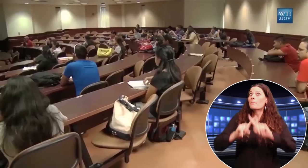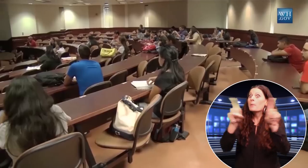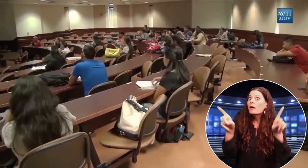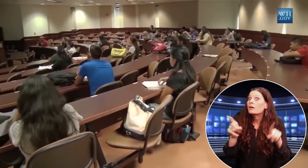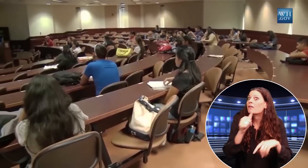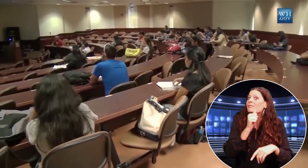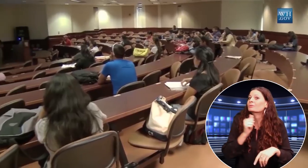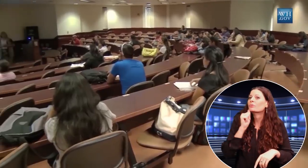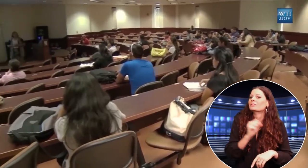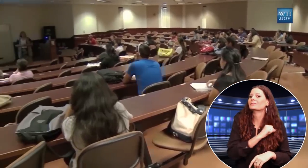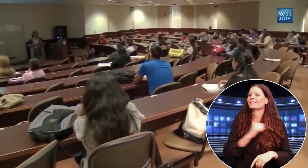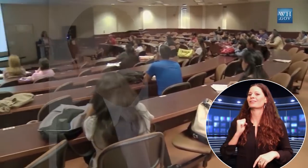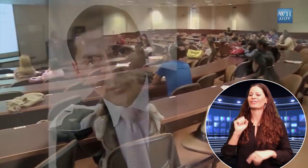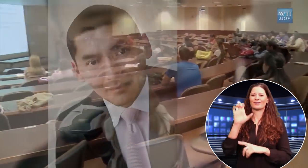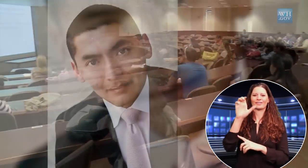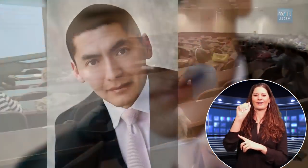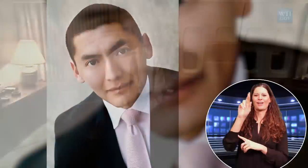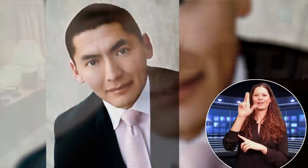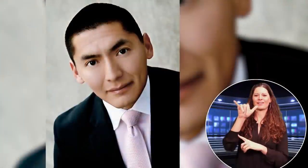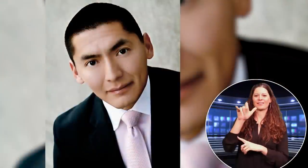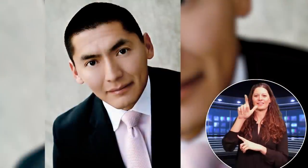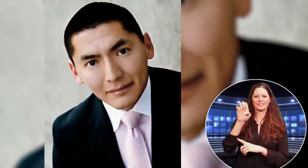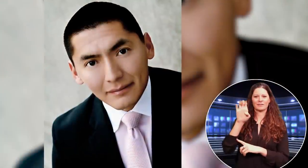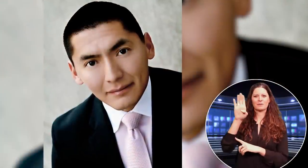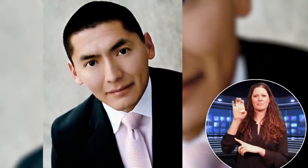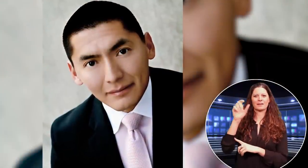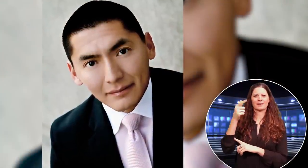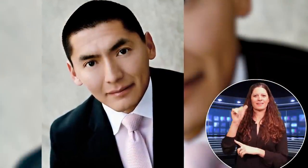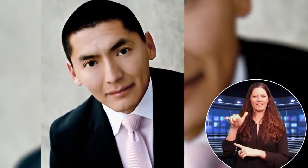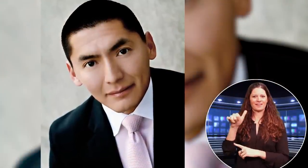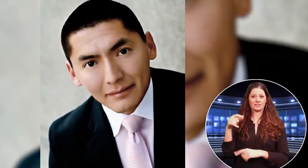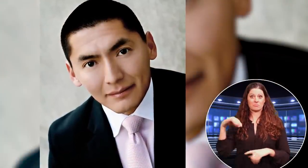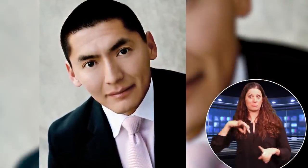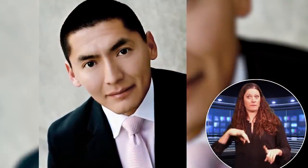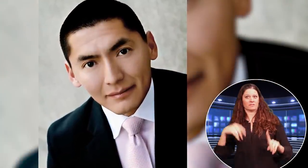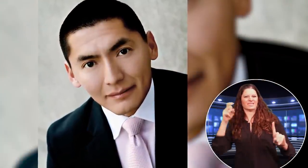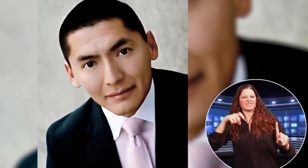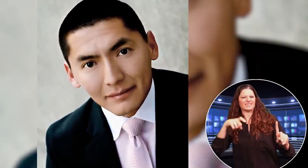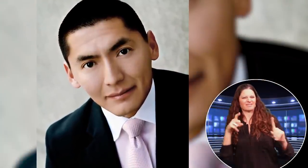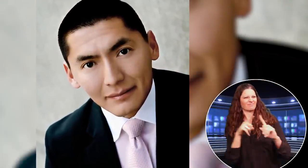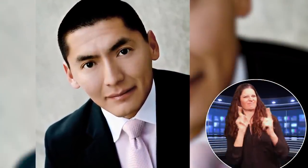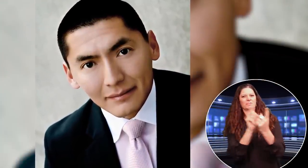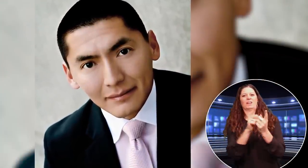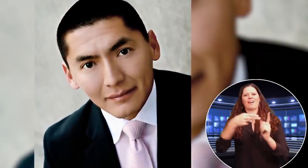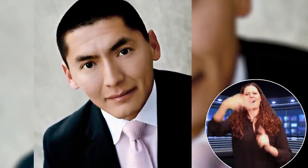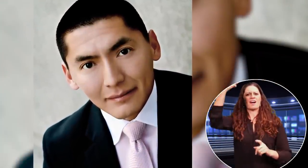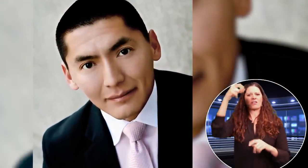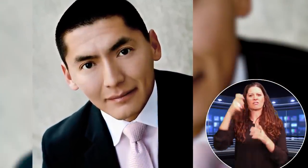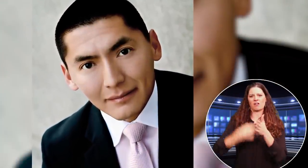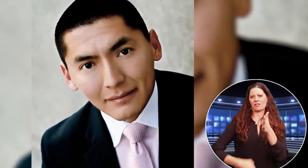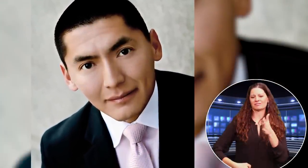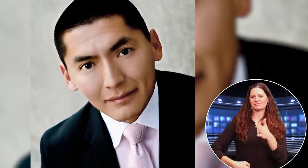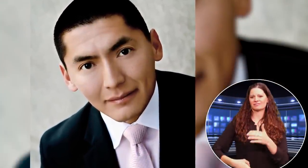But for Arizona state senator, Carlyle Begay, the benefits need to make up for the high costs.